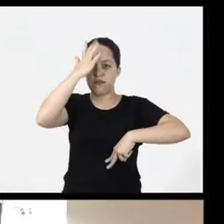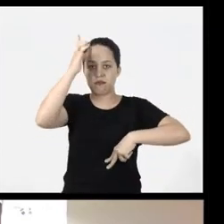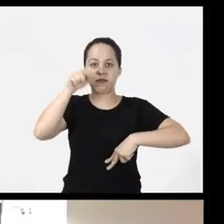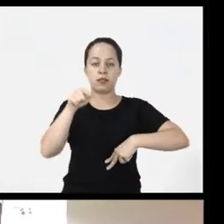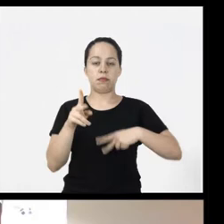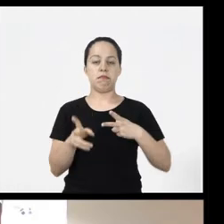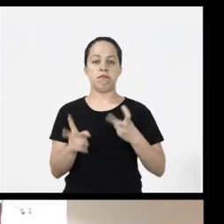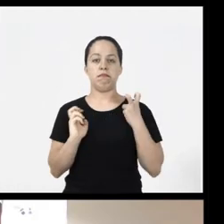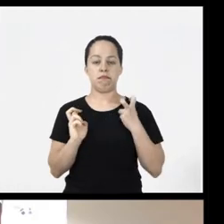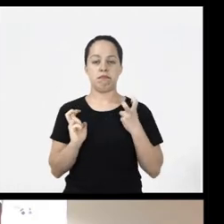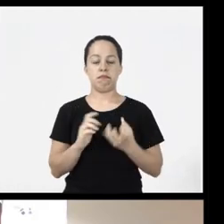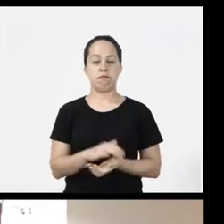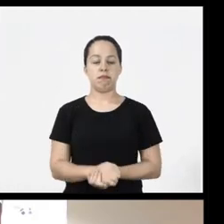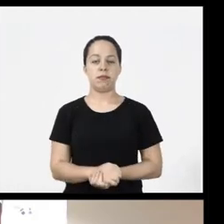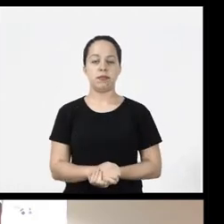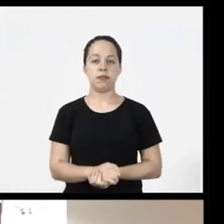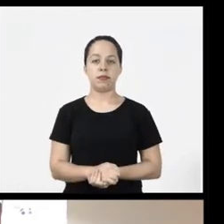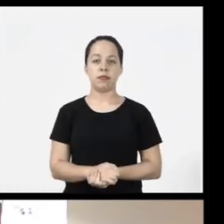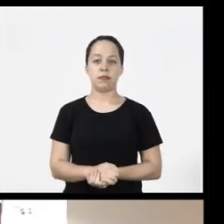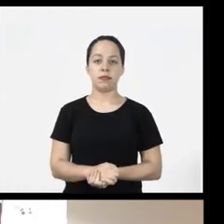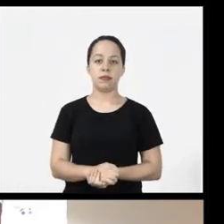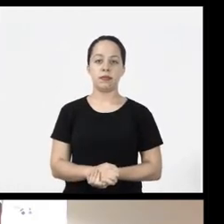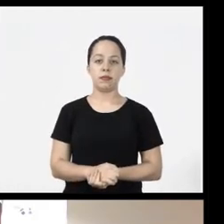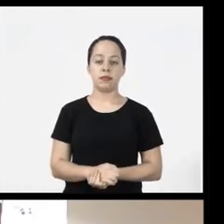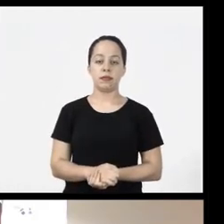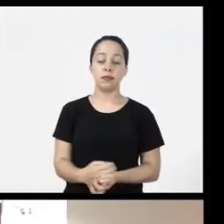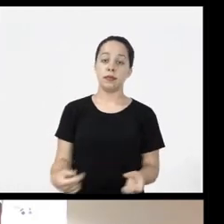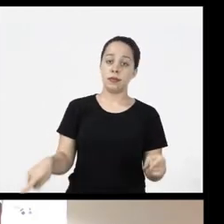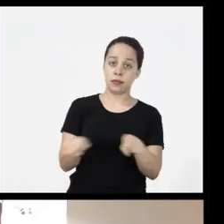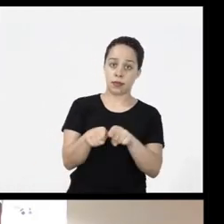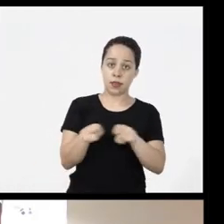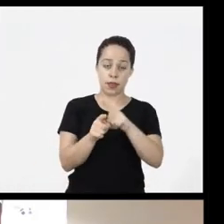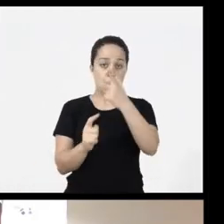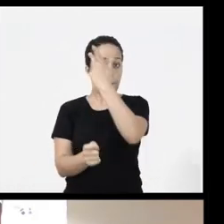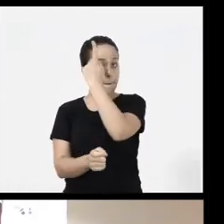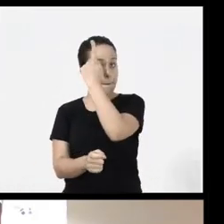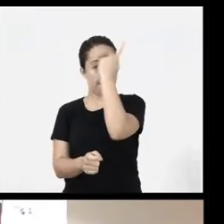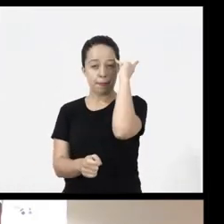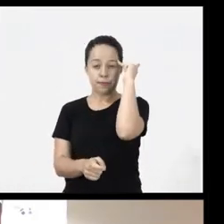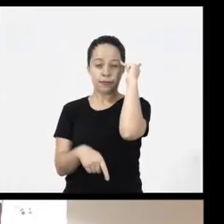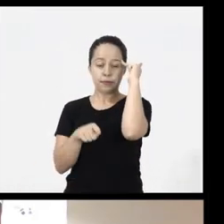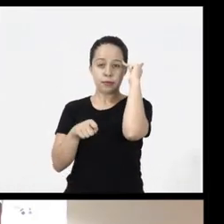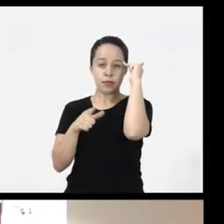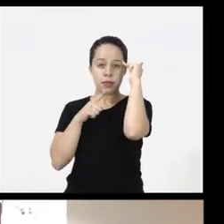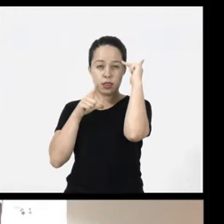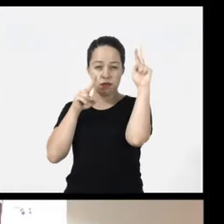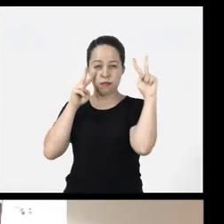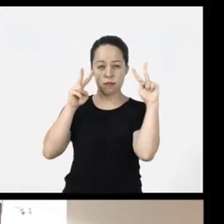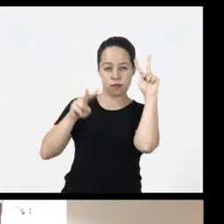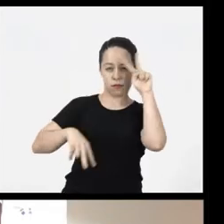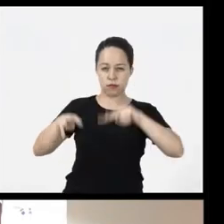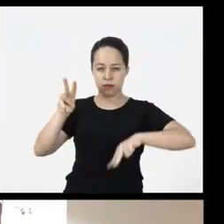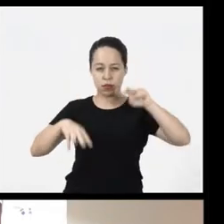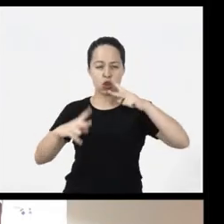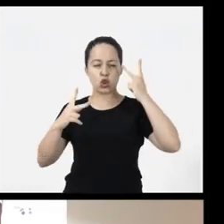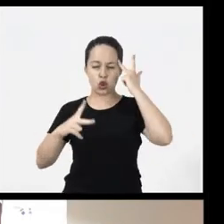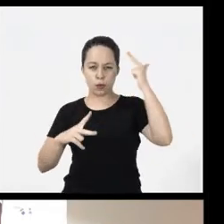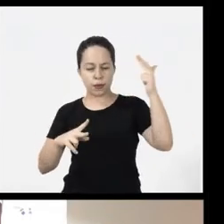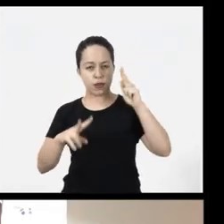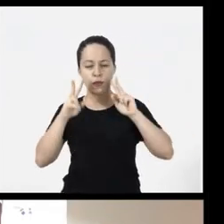and easier easier to understand okay And also for the people who use the visual norm they